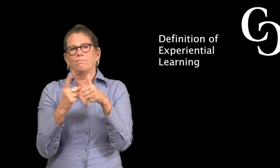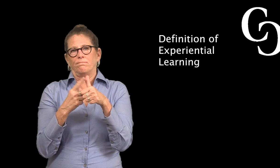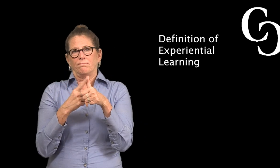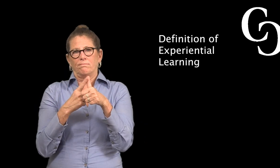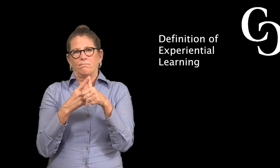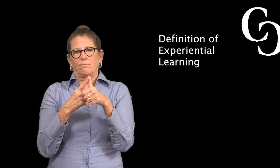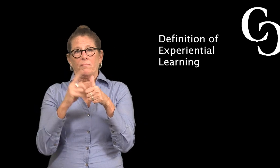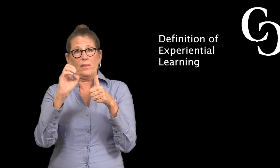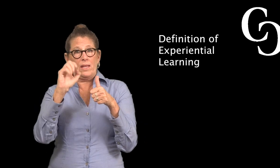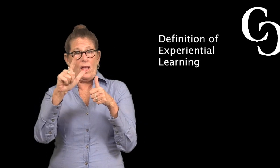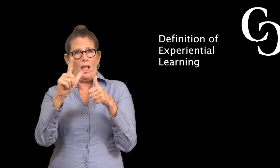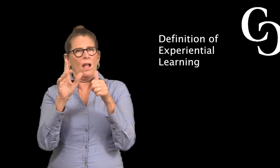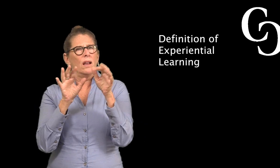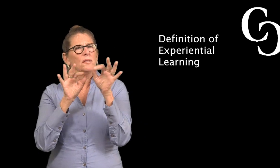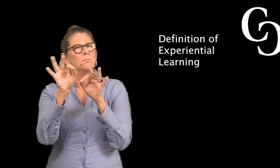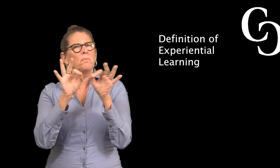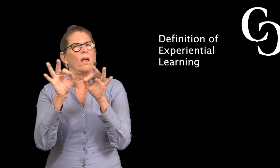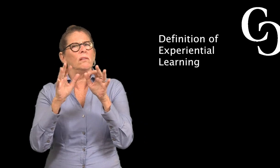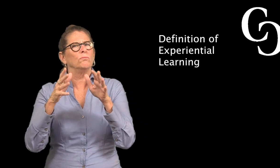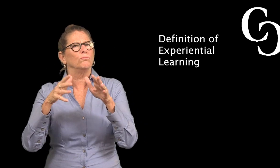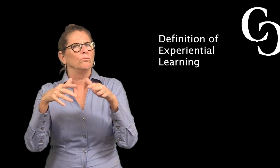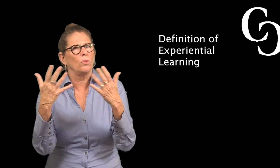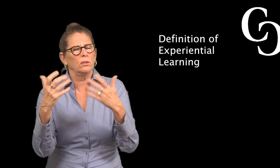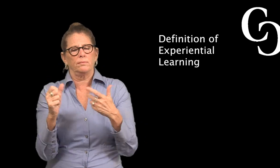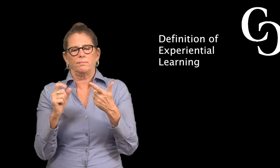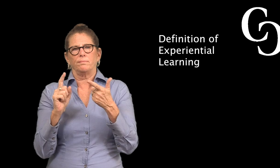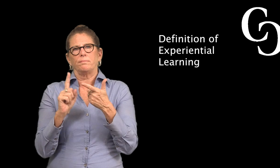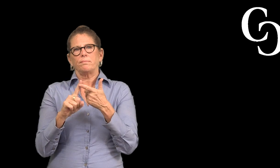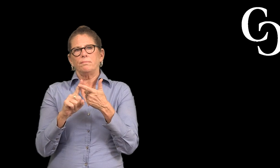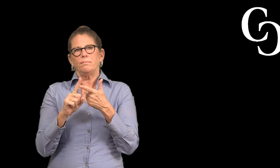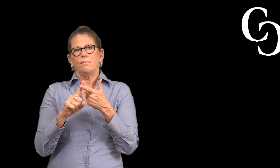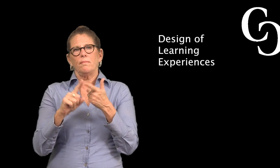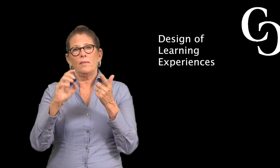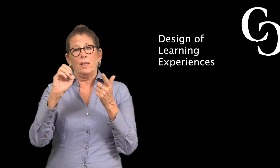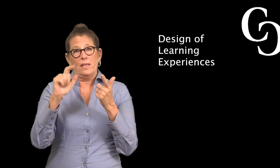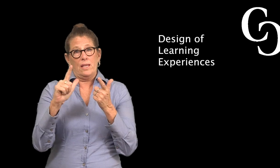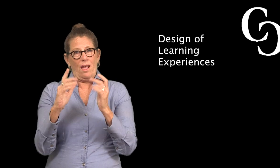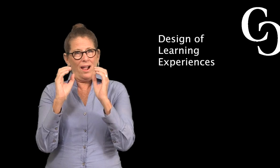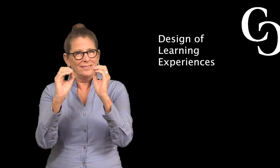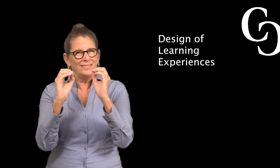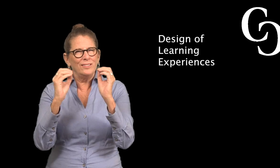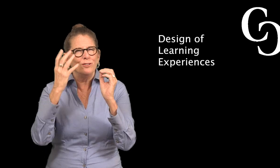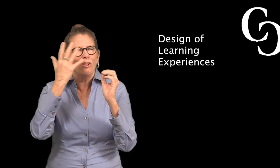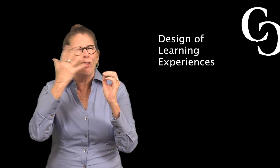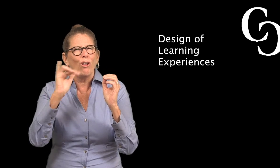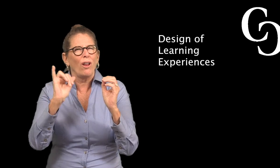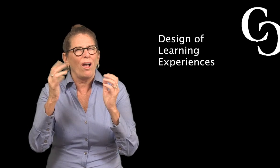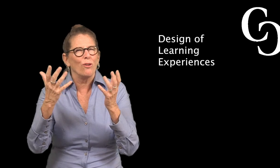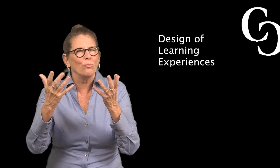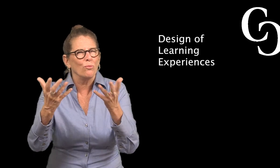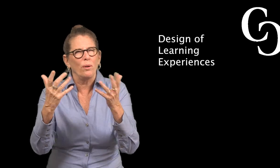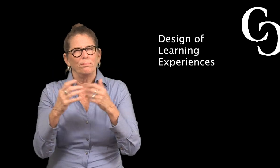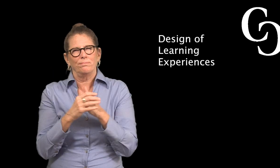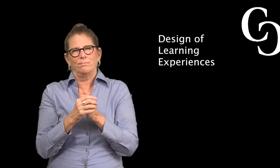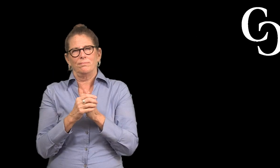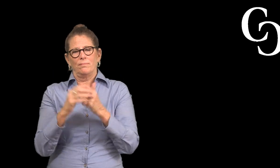the Definition of Experiential Learning, the Design of Learning Experiences,